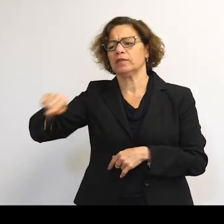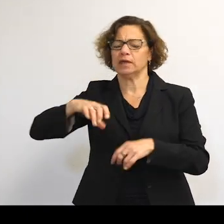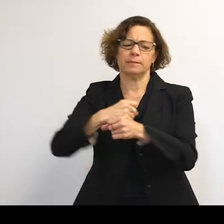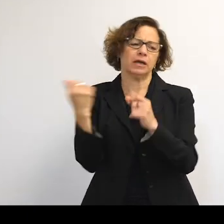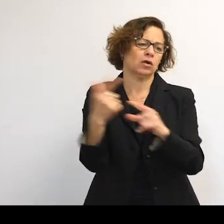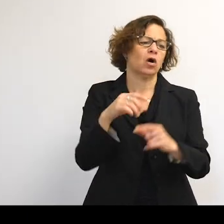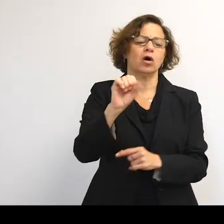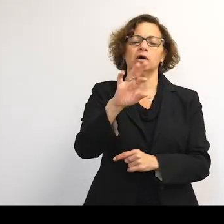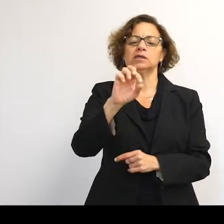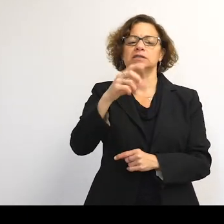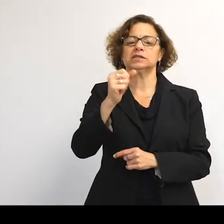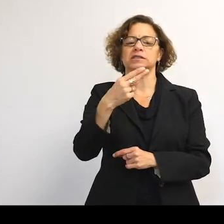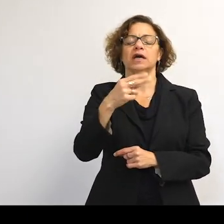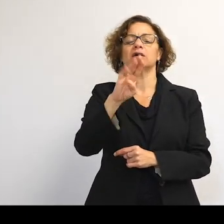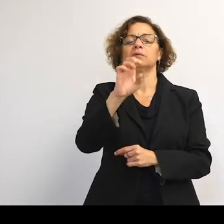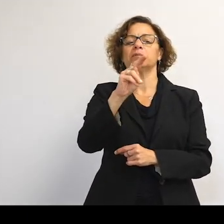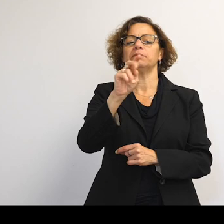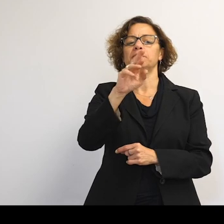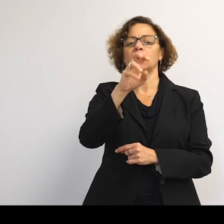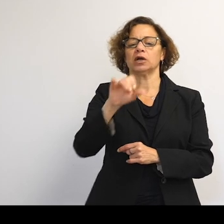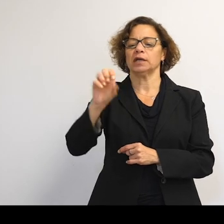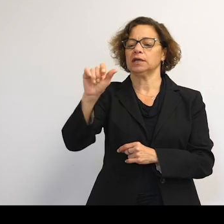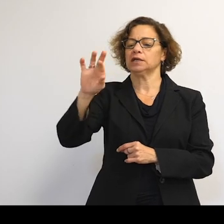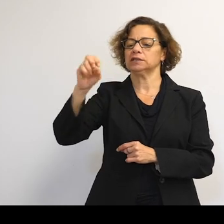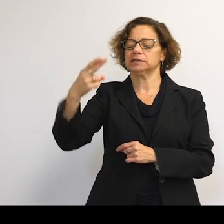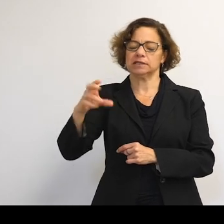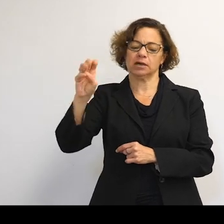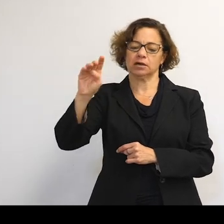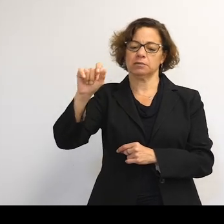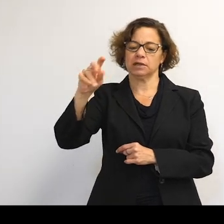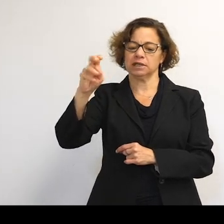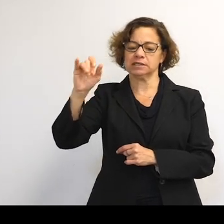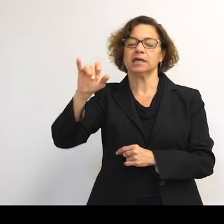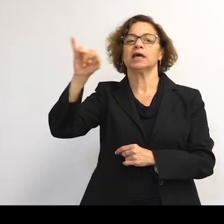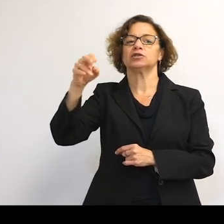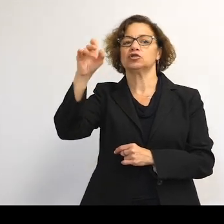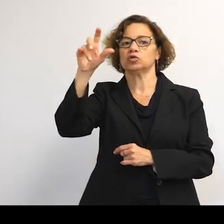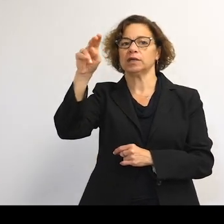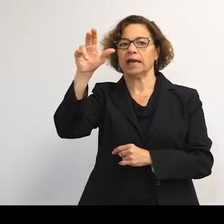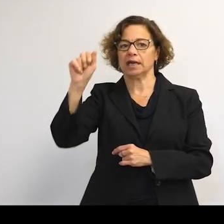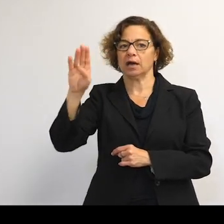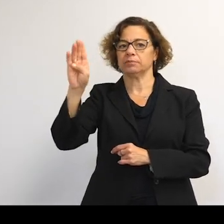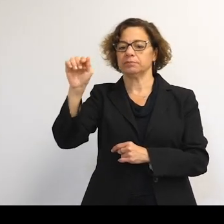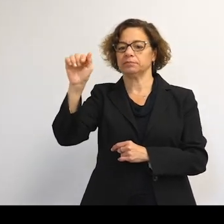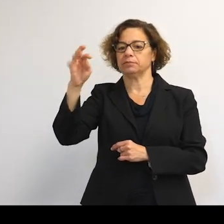Sara Varney, Sarah Milinski, and our graduate student assistant, Juliana Barton. I also want to thank Professor Davis,